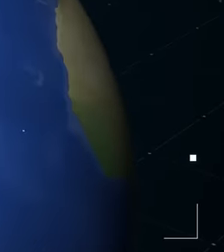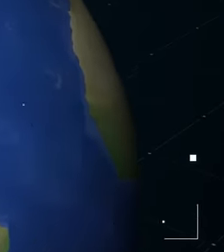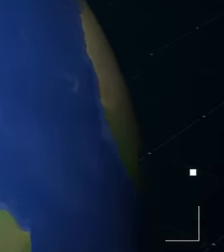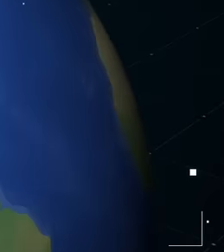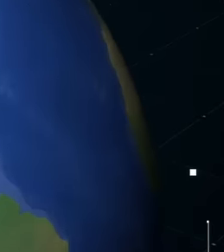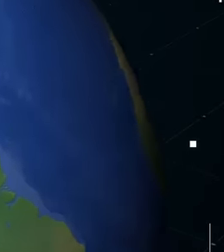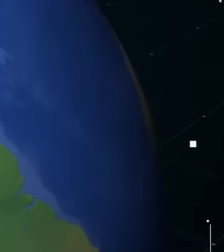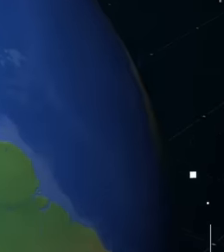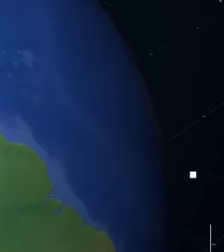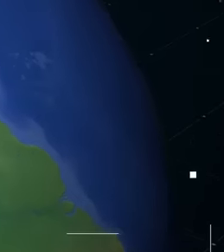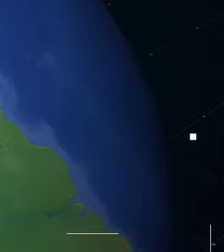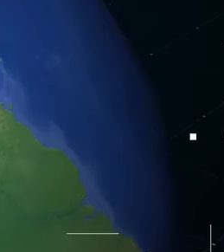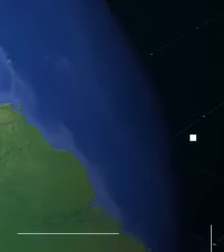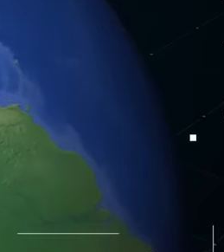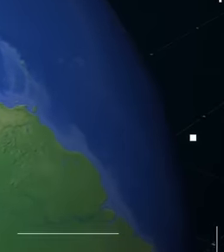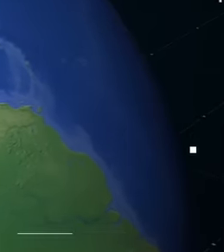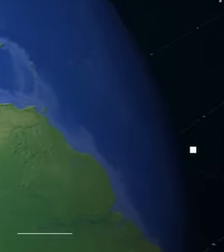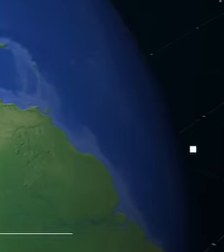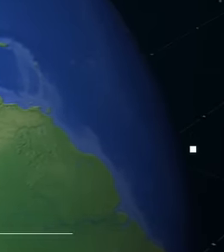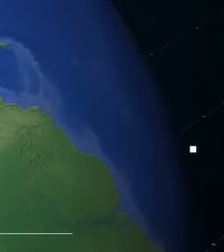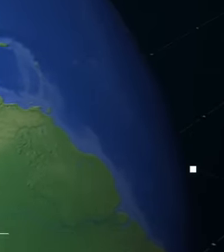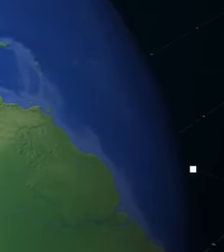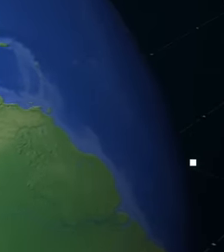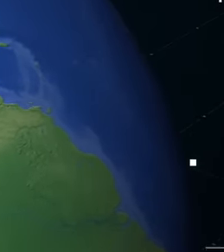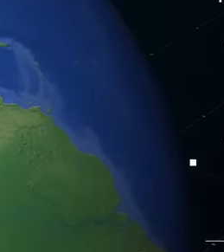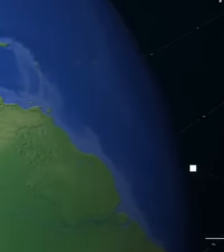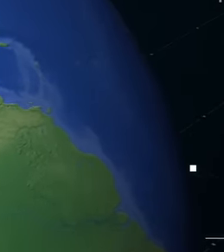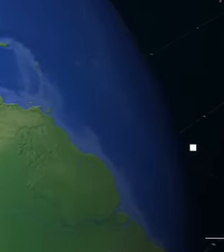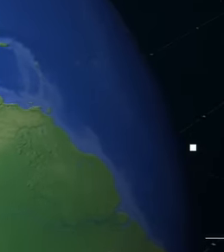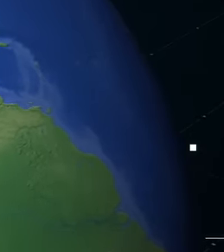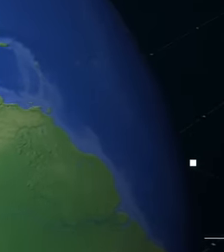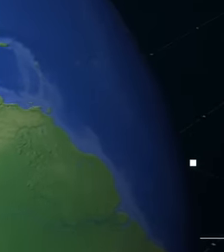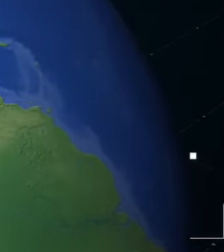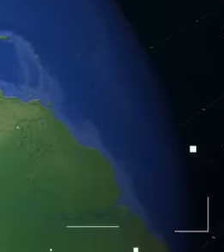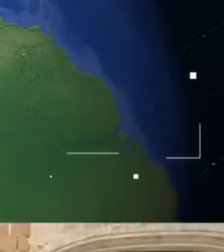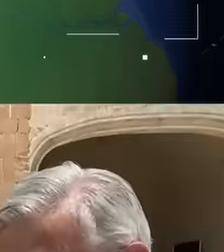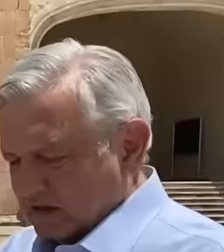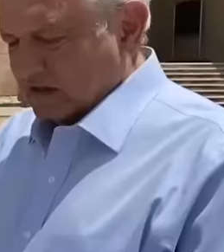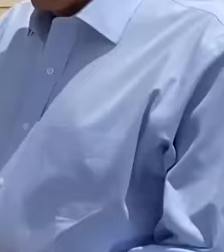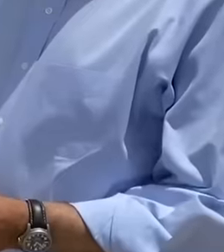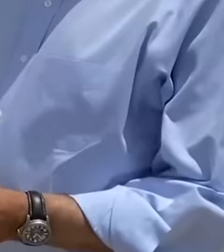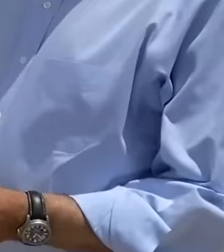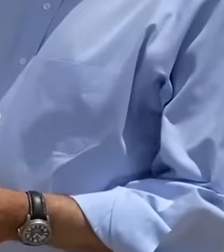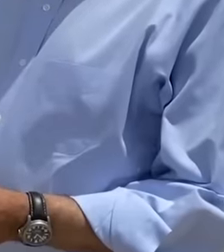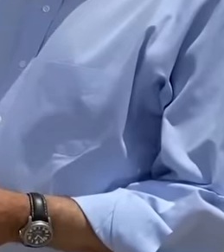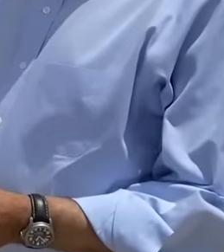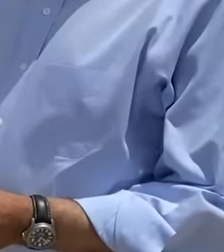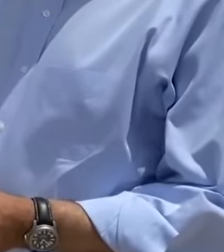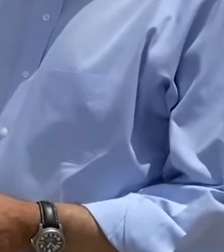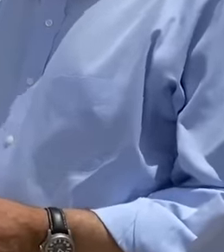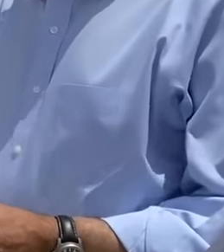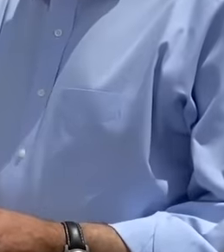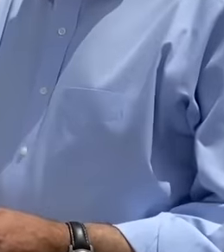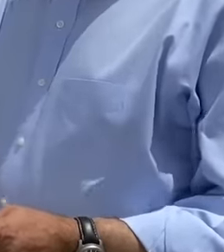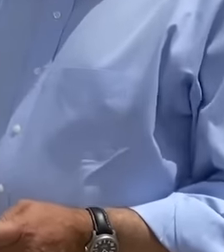throughout Latin America. He is currently considered the best president in the world for the way in